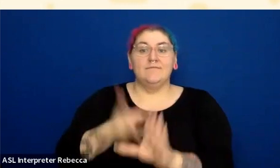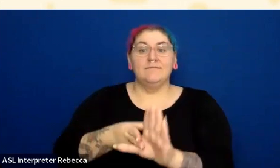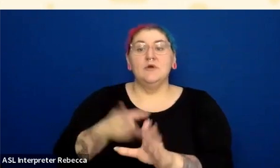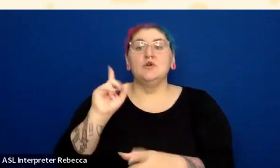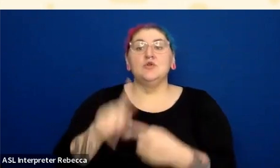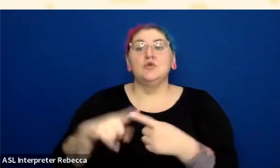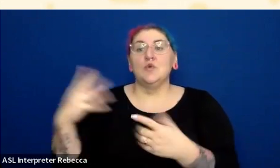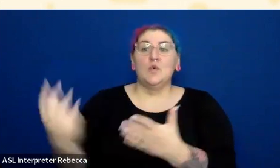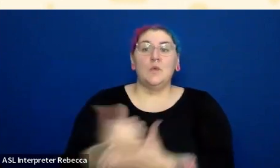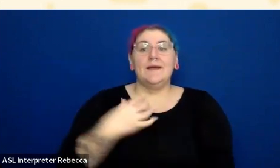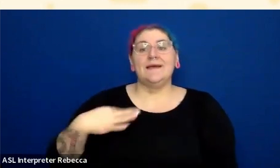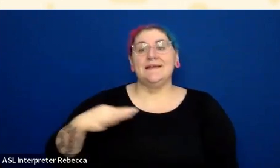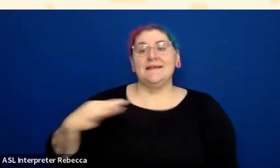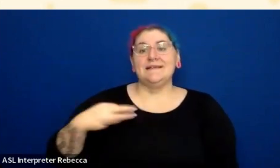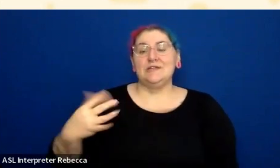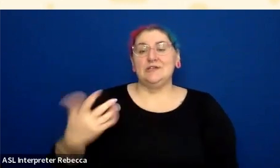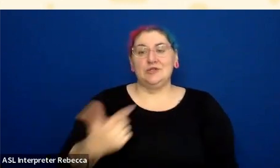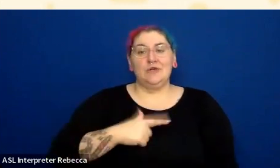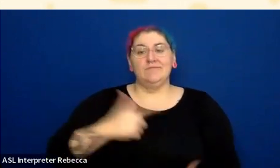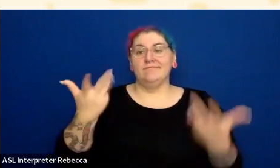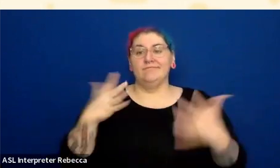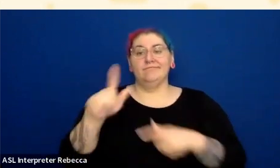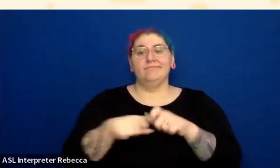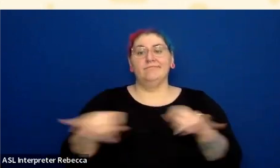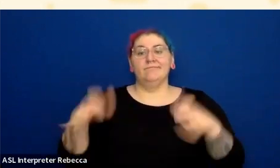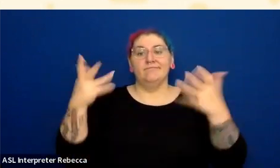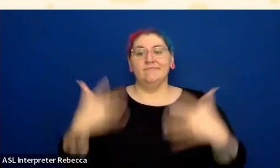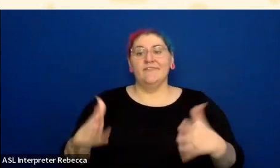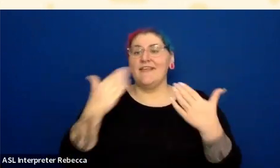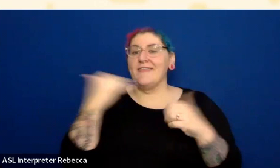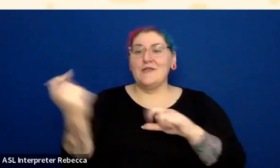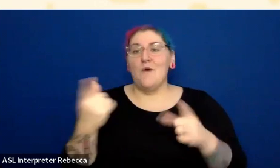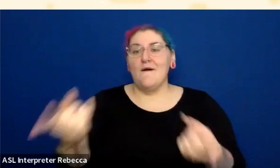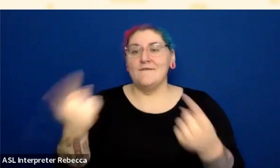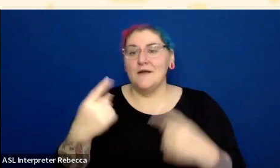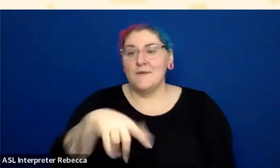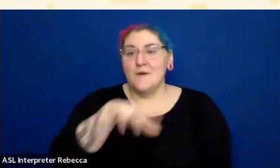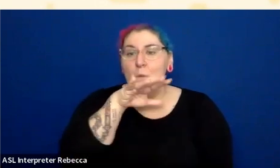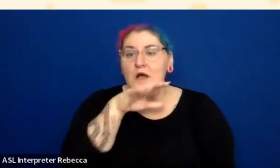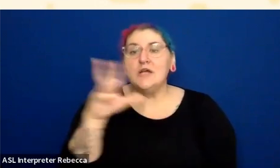That about wraps it up for me. Thank you all so much for attending, and I hope you learned some really great accessibility tips and tricks, and get a chance